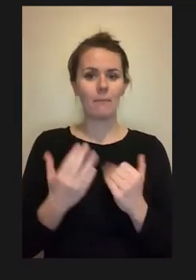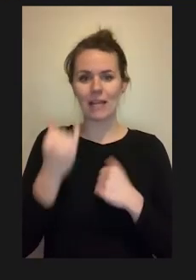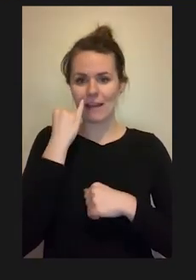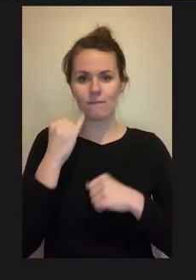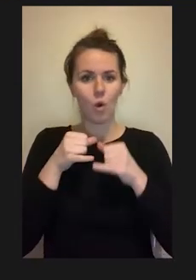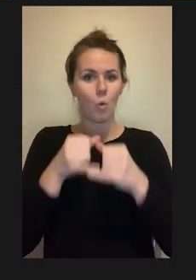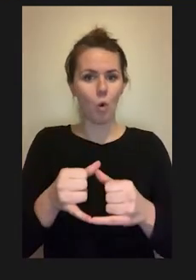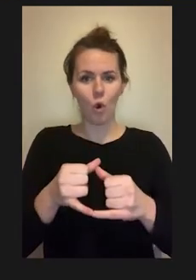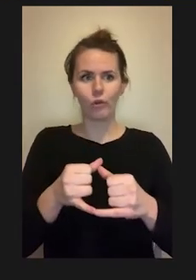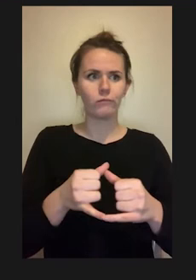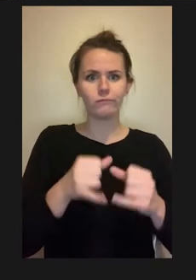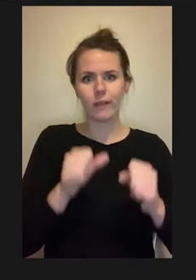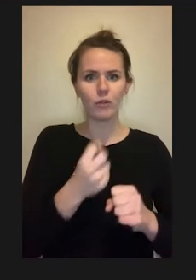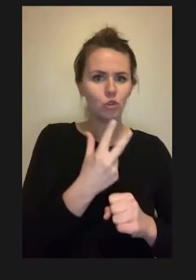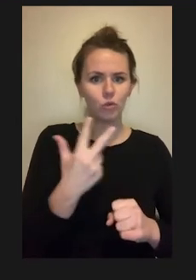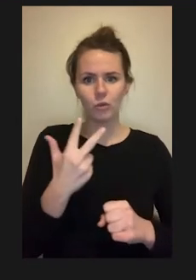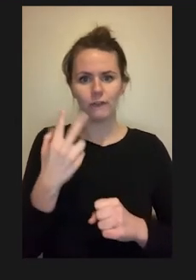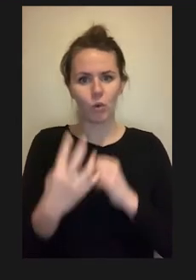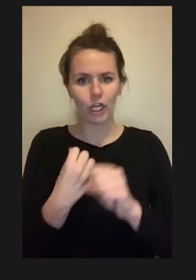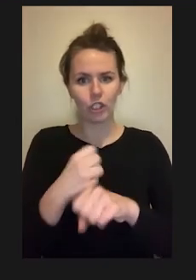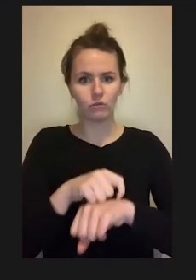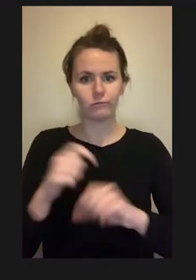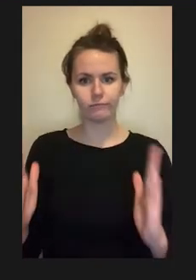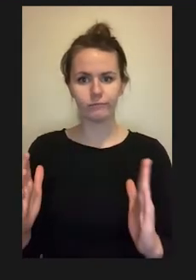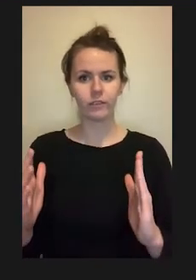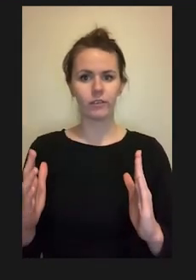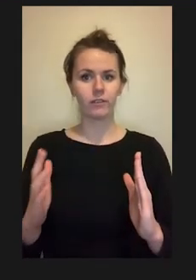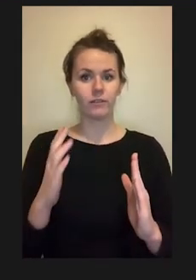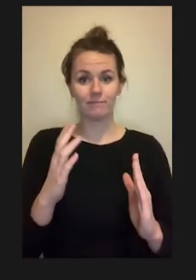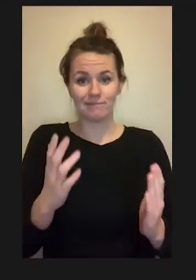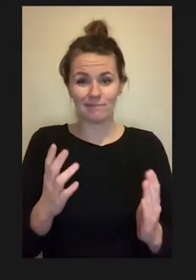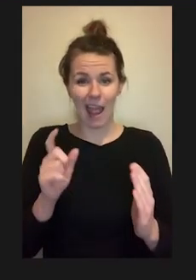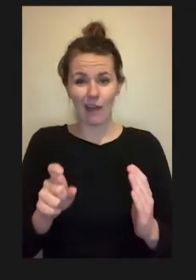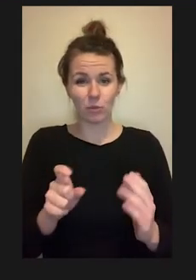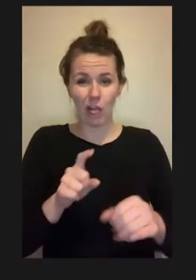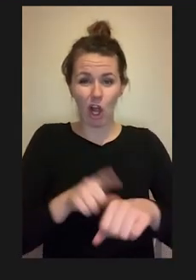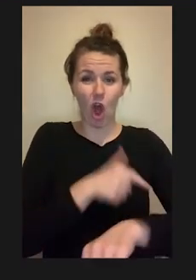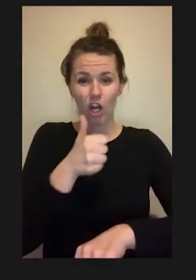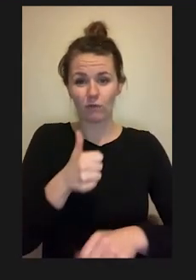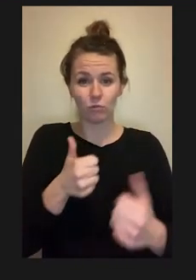which could be two or three or four years is long enough to support that student with a disability.